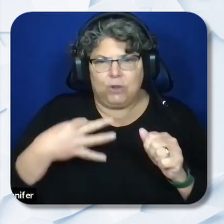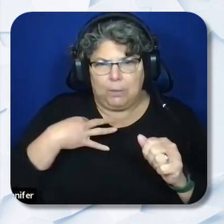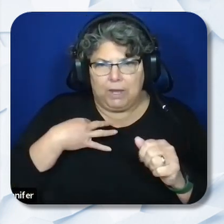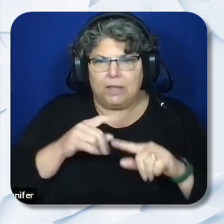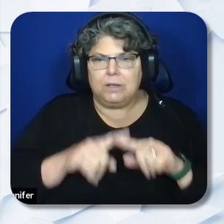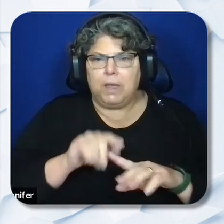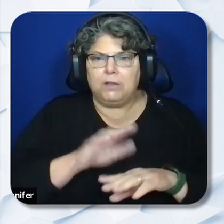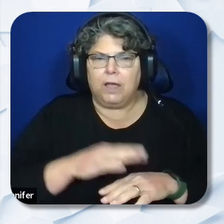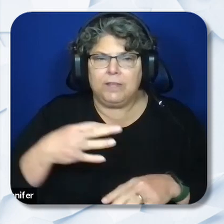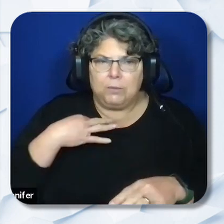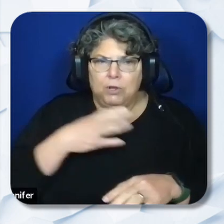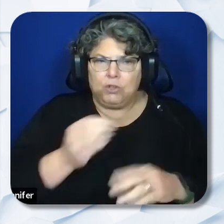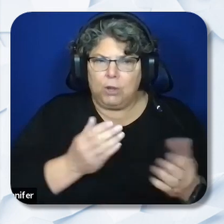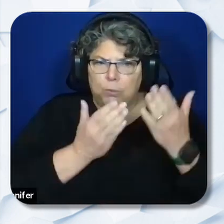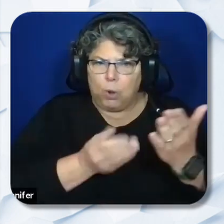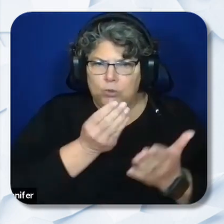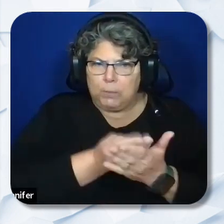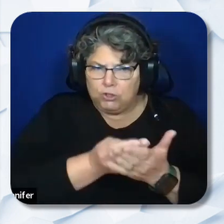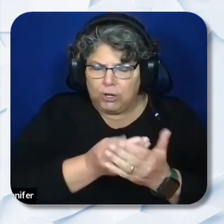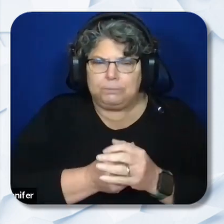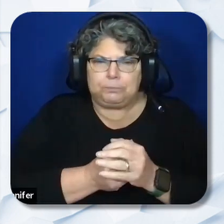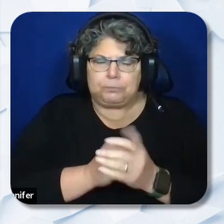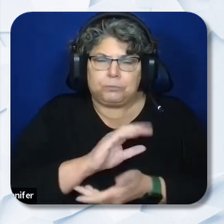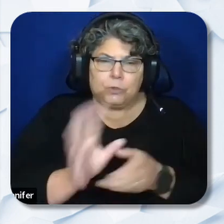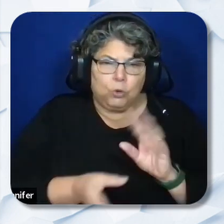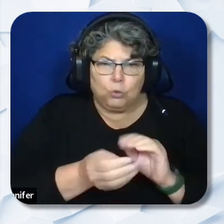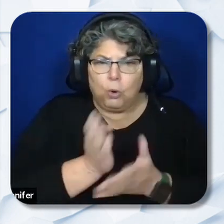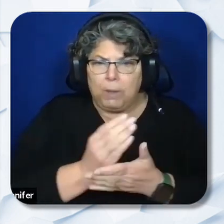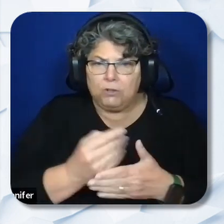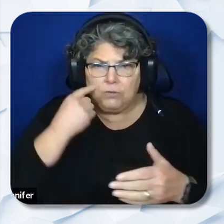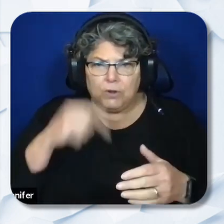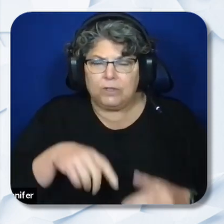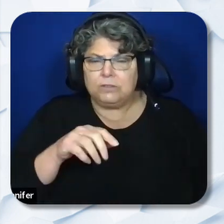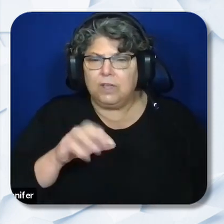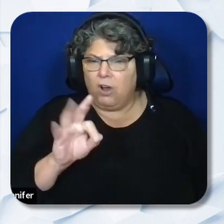and proposed budget. The total grant budget for this RFA is 12 million dollars per year.